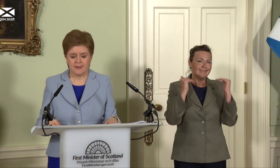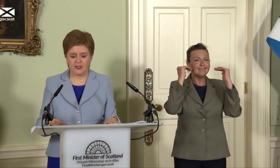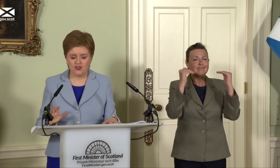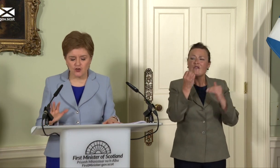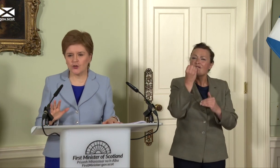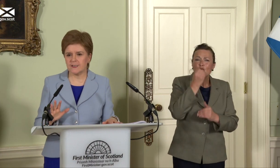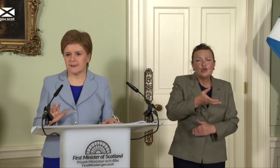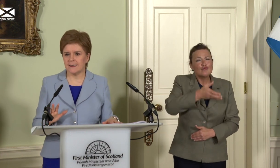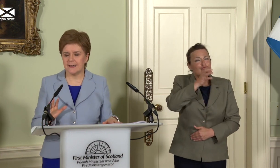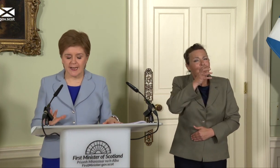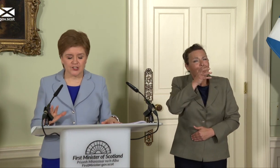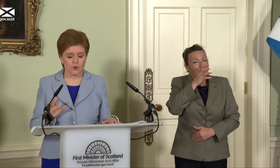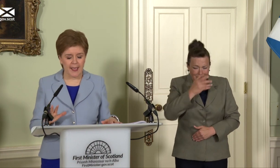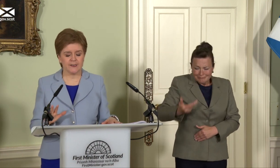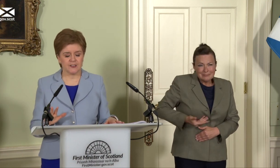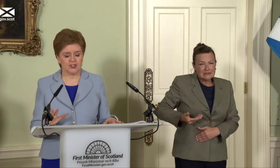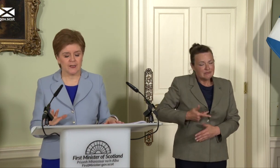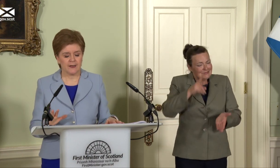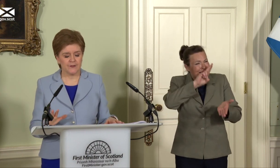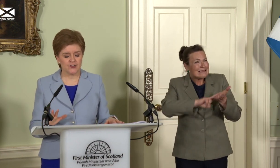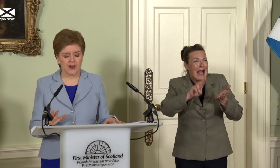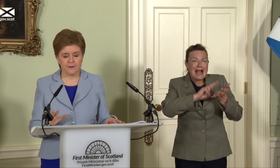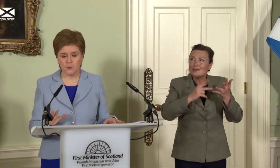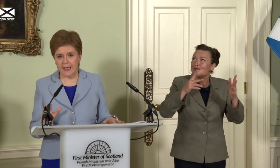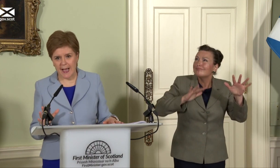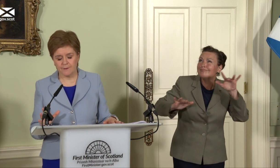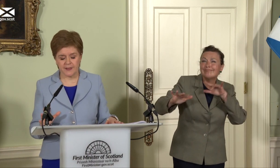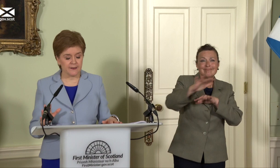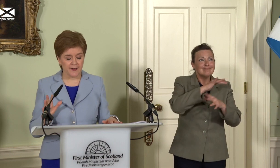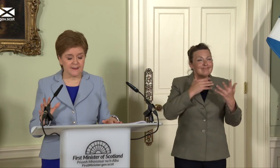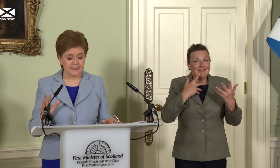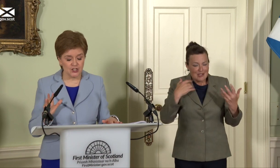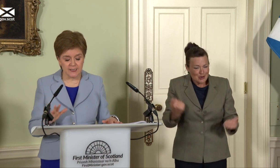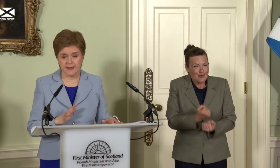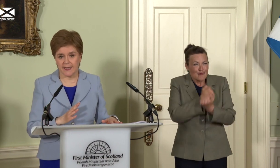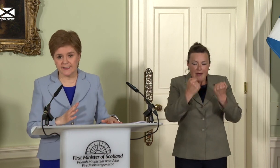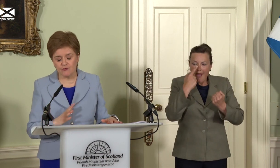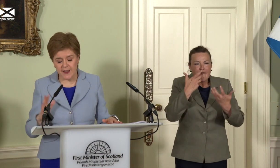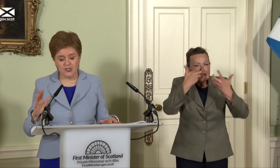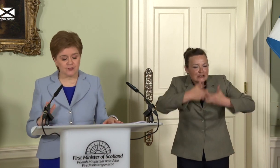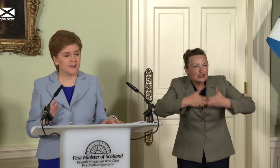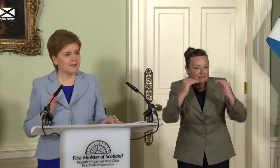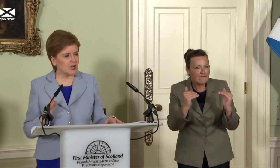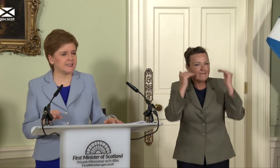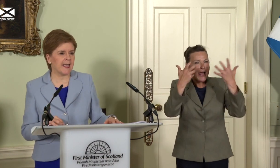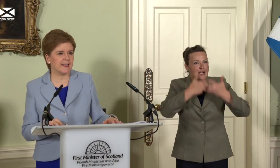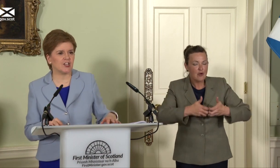extraordinary natural heritage and the strengths we have in advanced engineering and a range of cutting edge